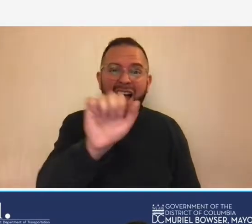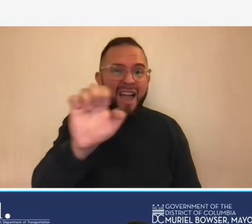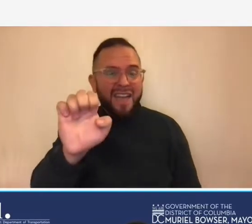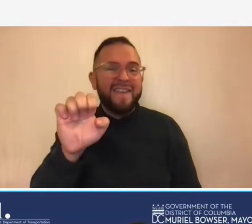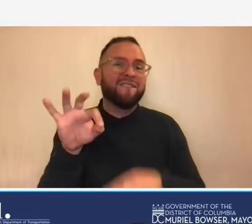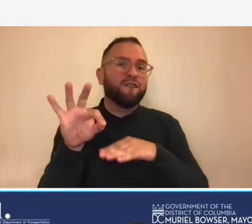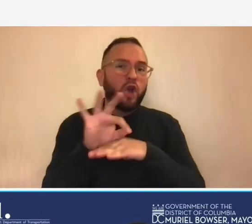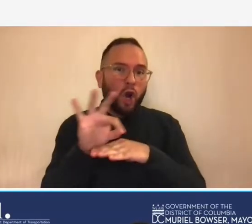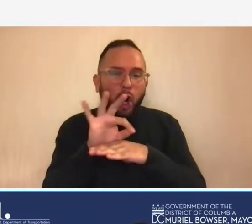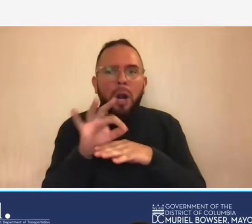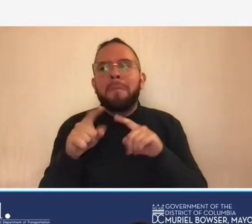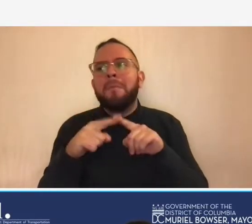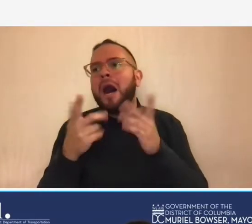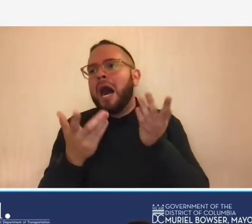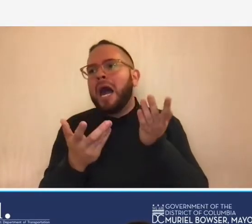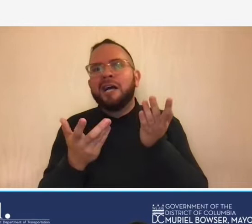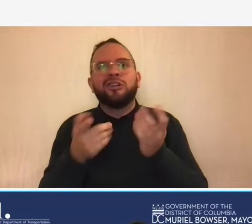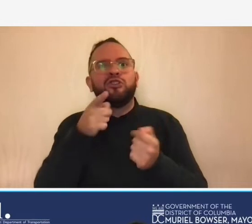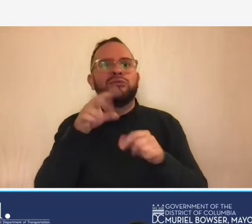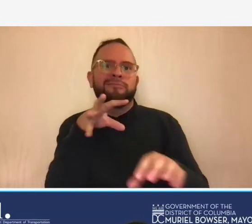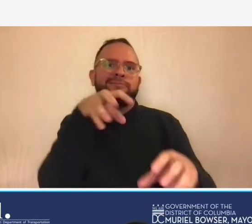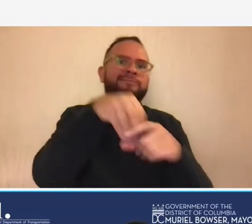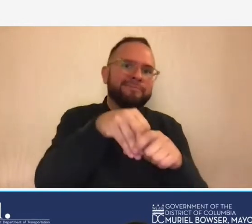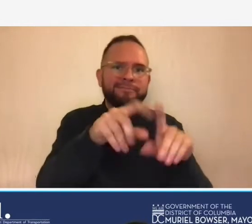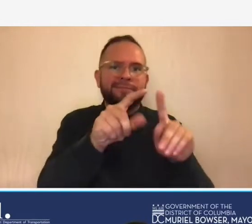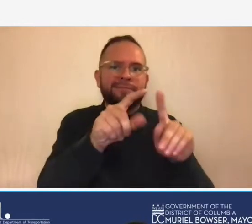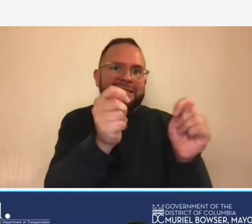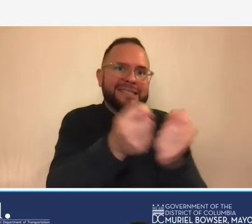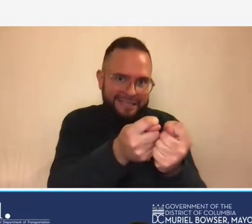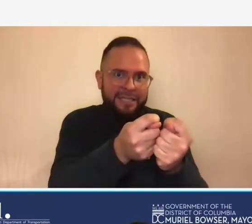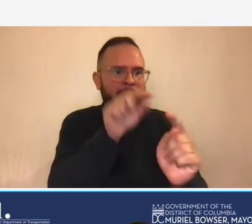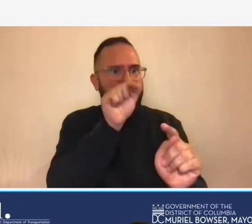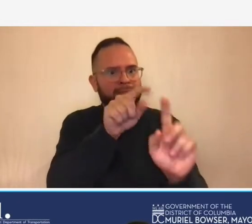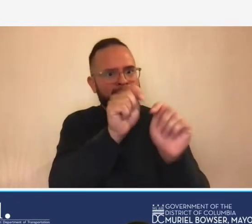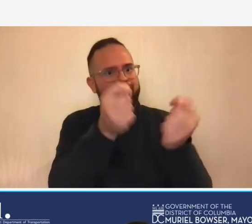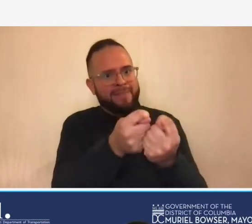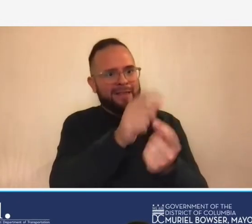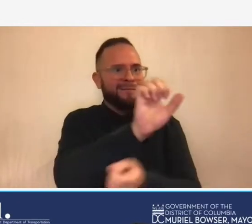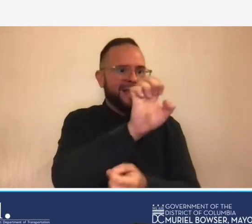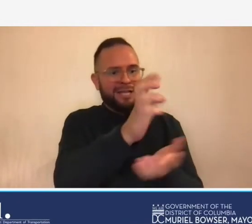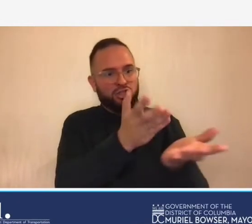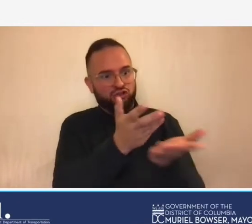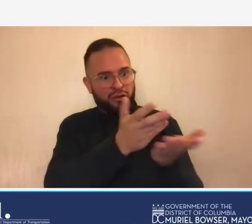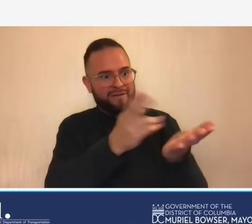you are named as part of a team on an a e services contract then you must abide